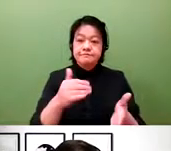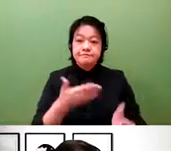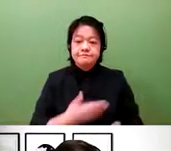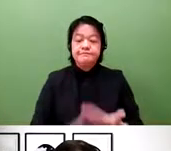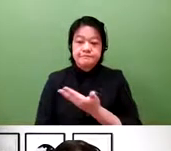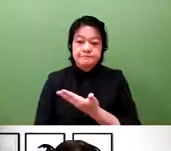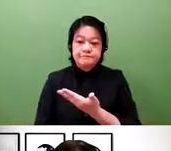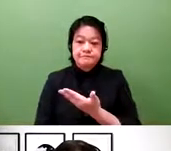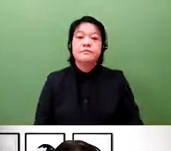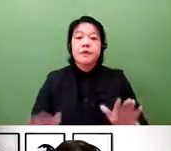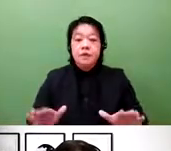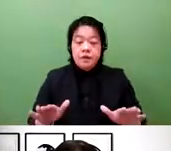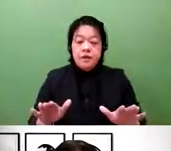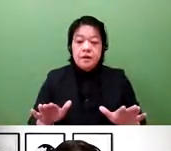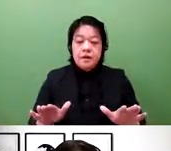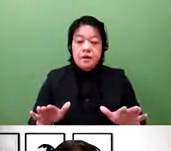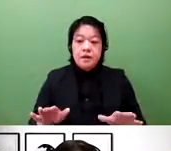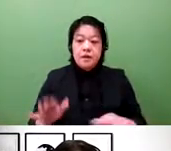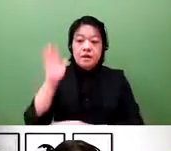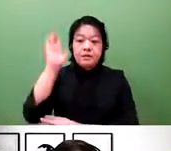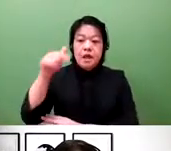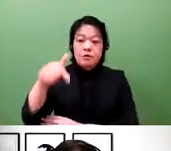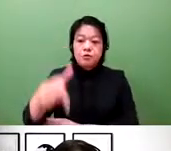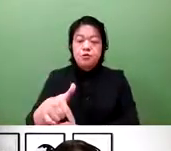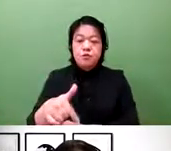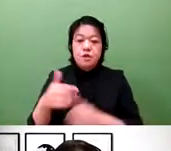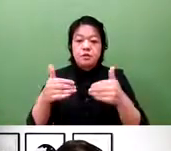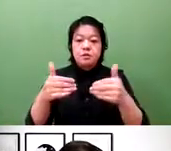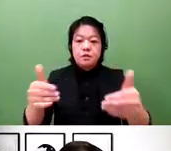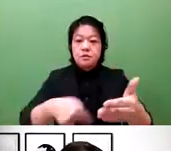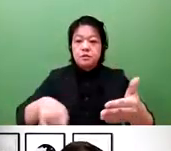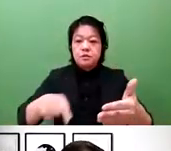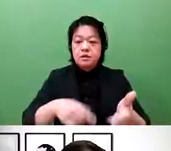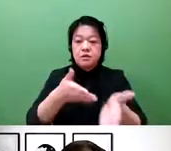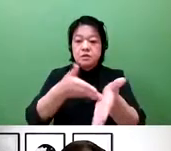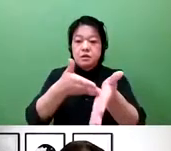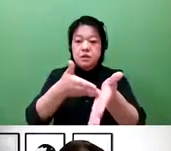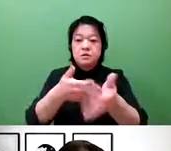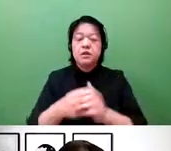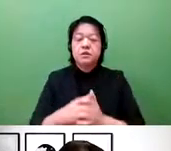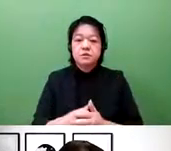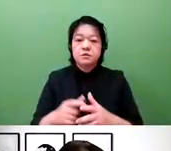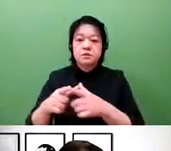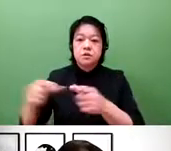And lastly, I would like to talk about the initiatives that have been taken by the national government.